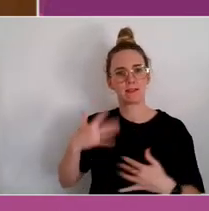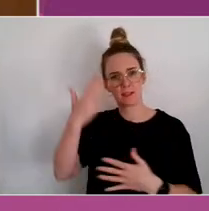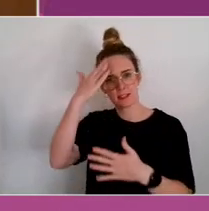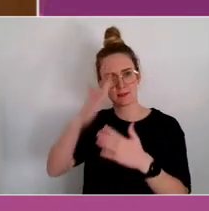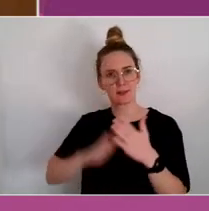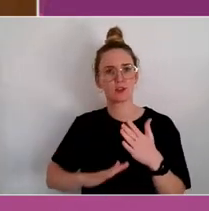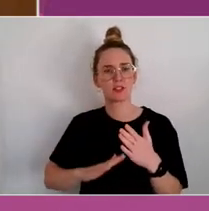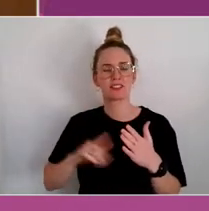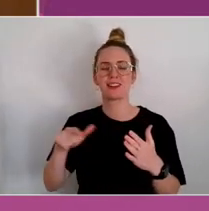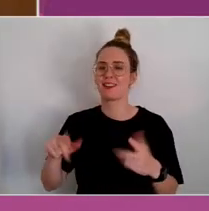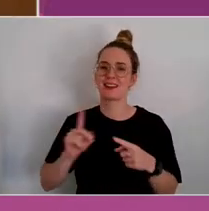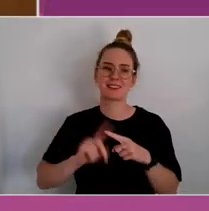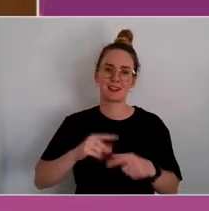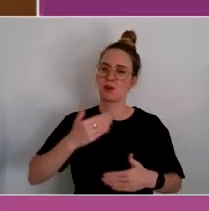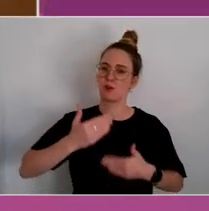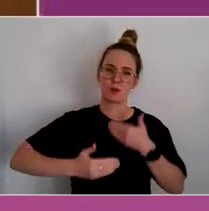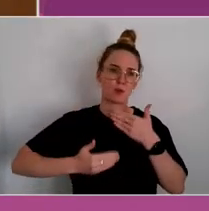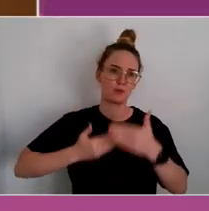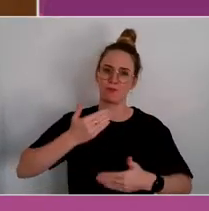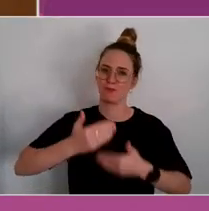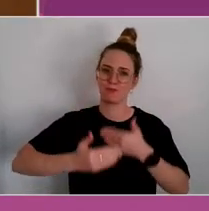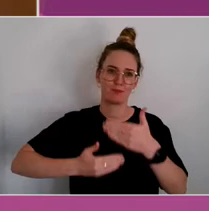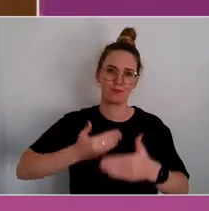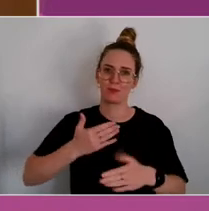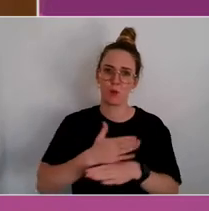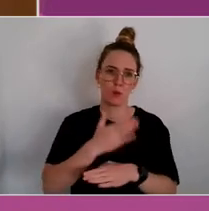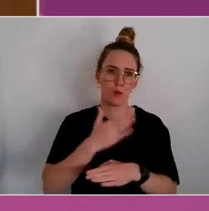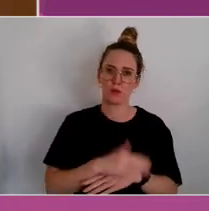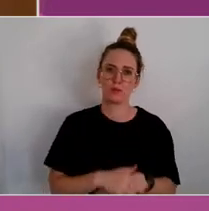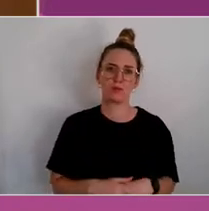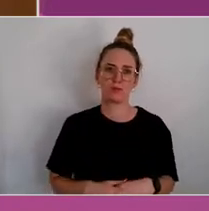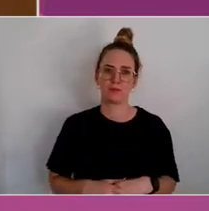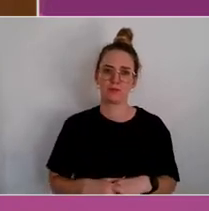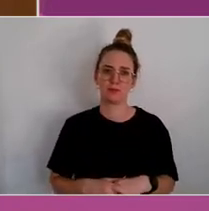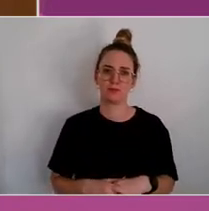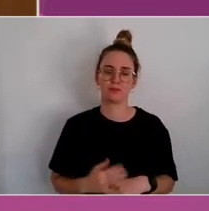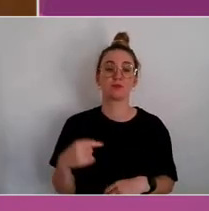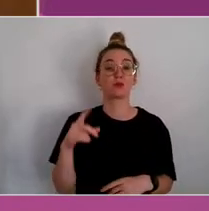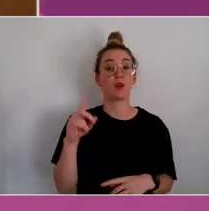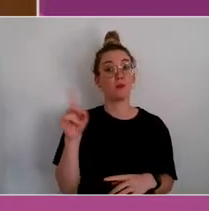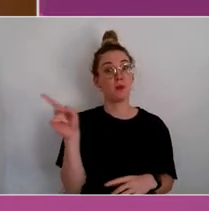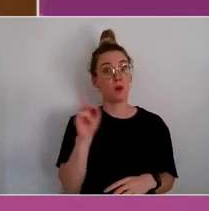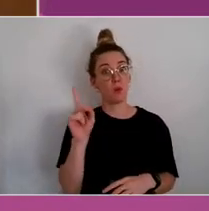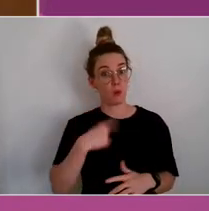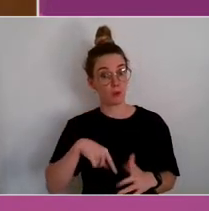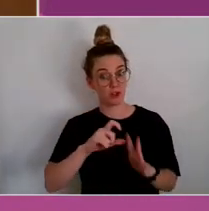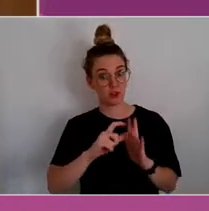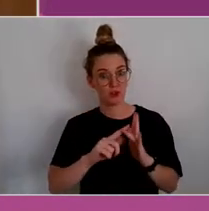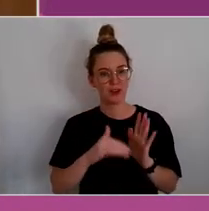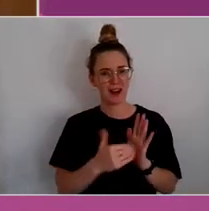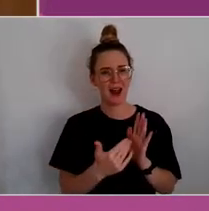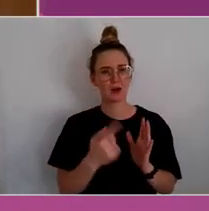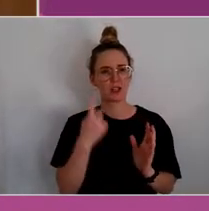in progress to say the least. And I think what we are doing is opening up spaces where that can happen.